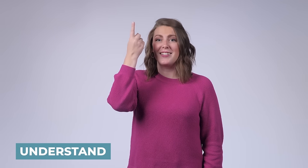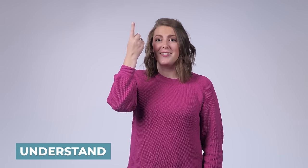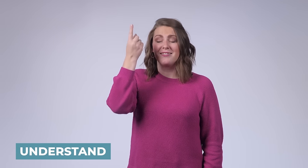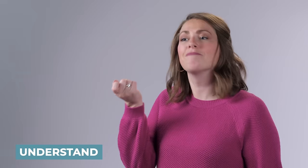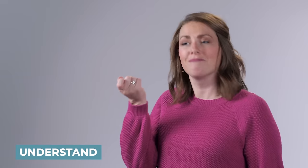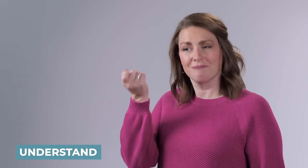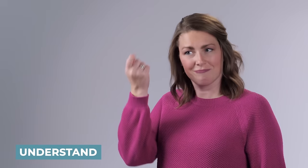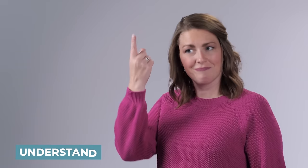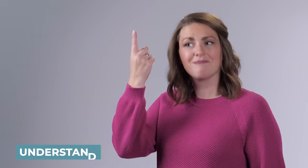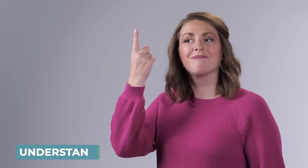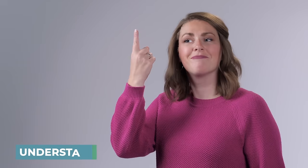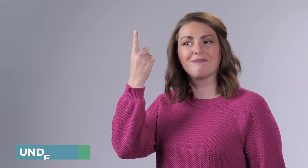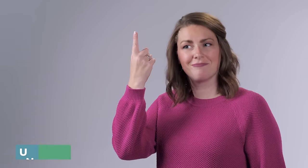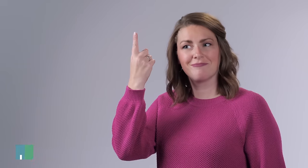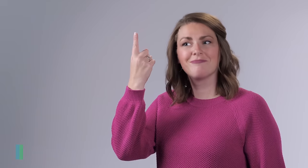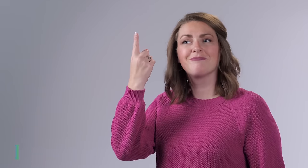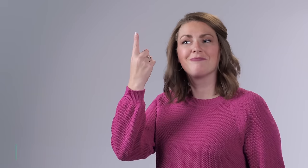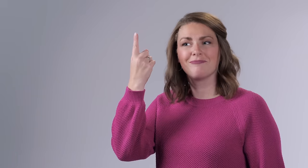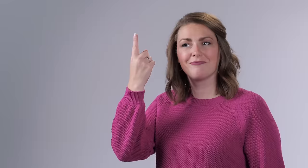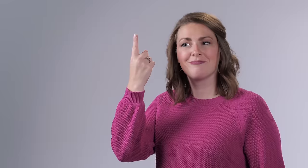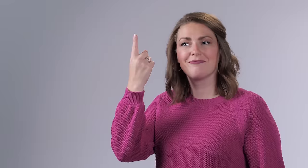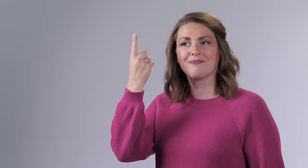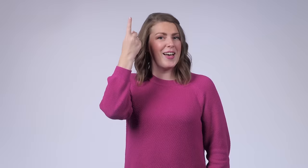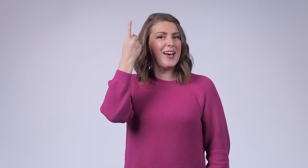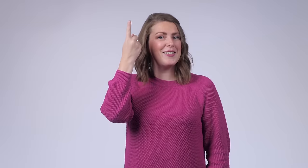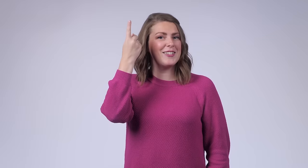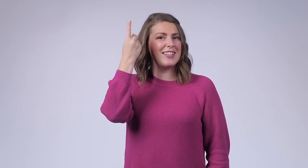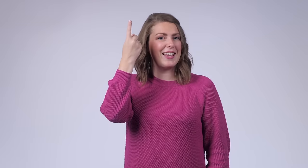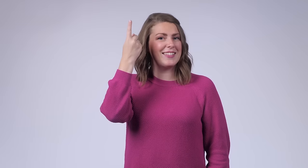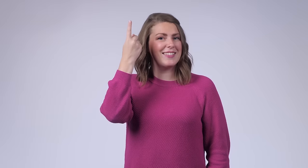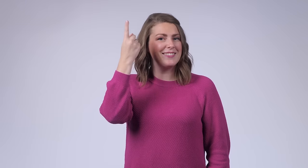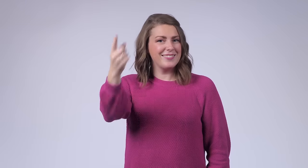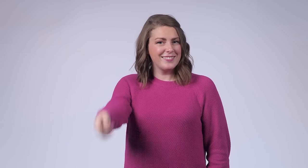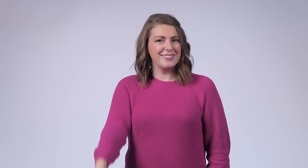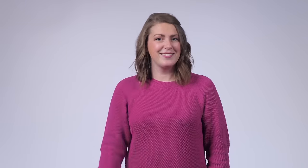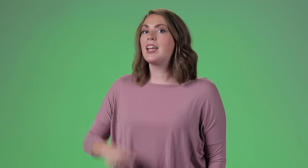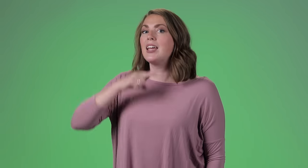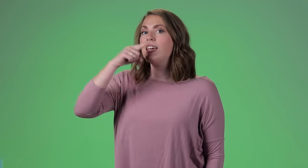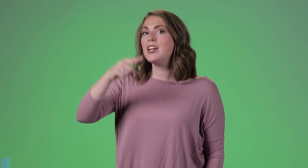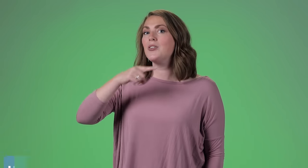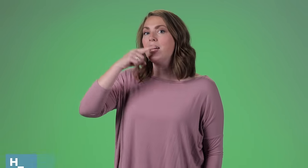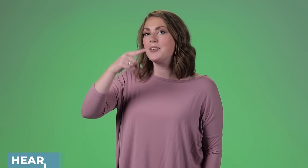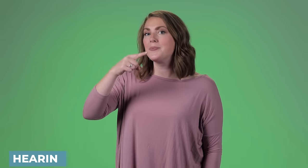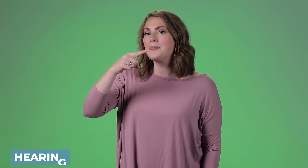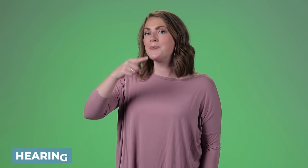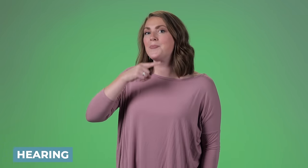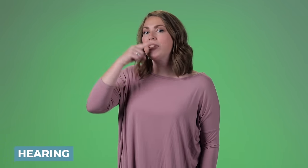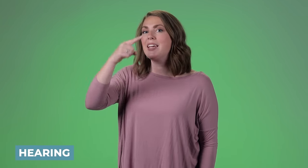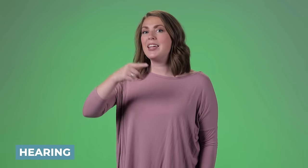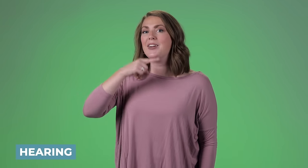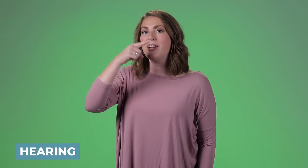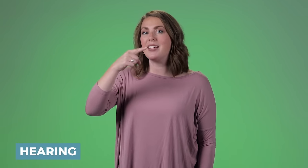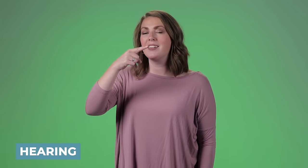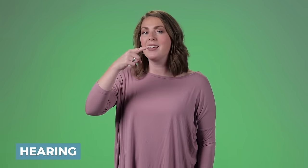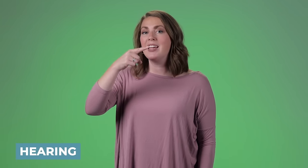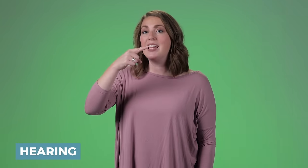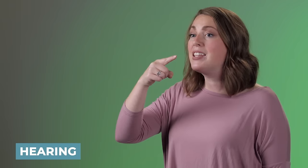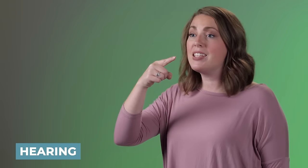street and then it changed in to this. You can also do this directionally, helping you,